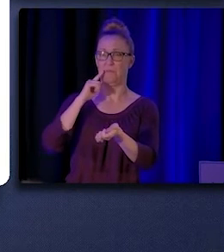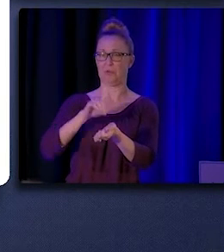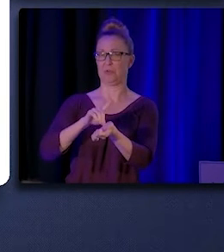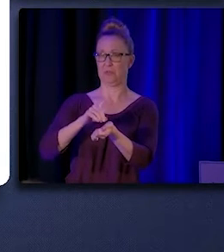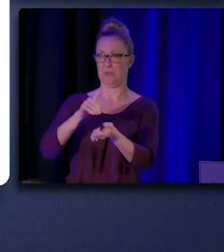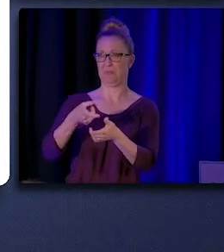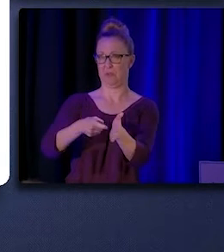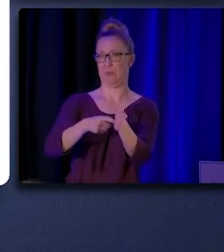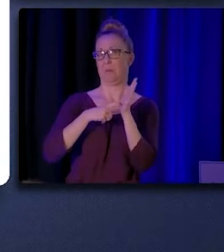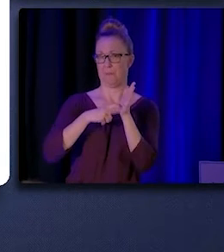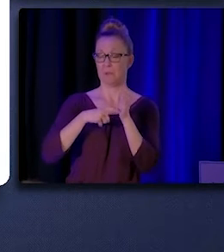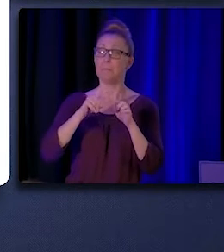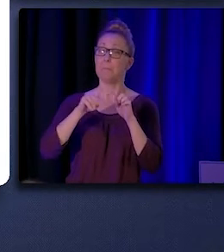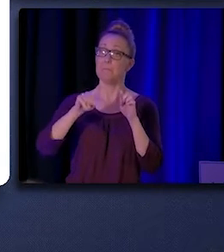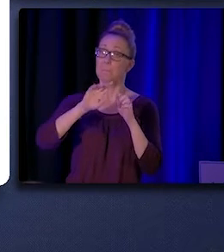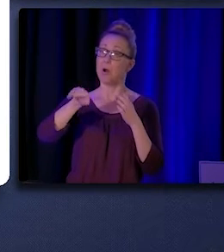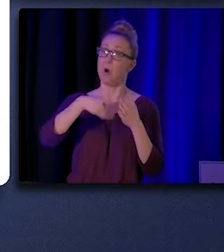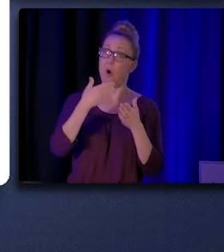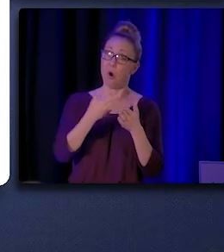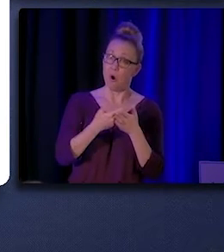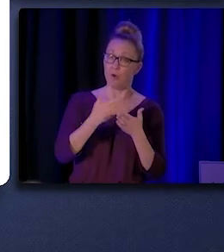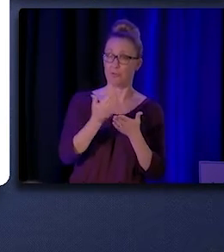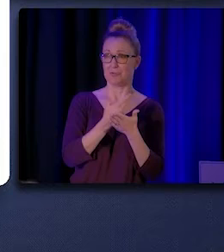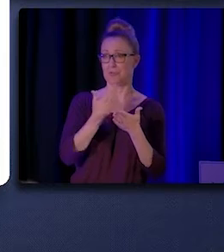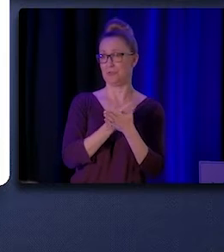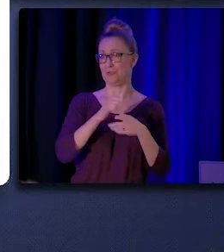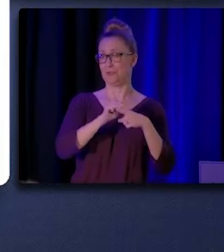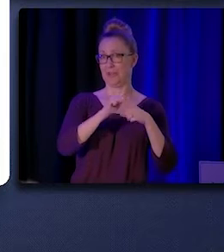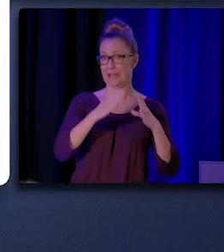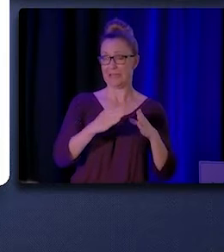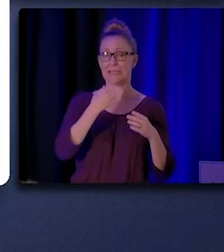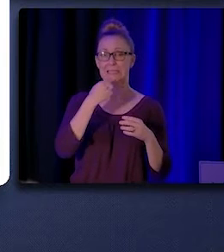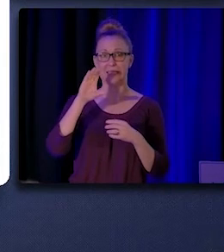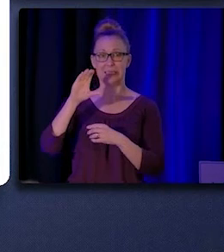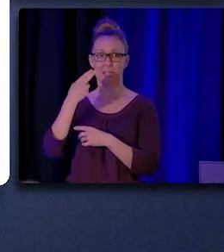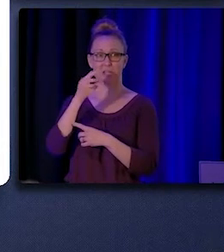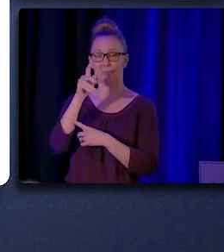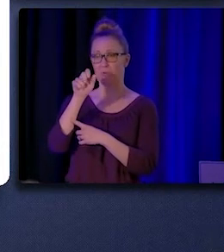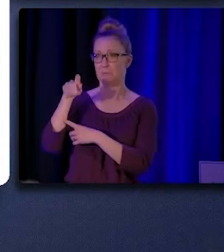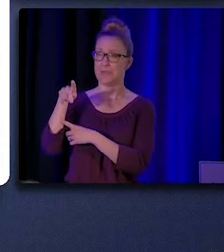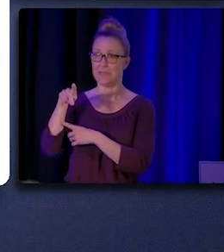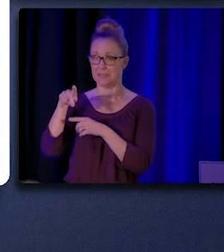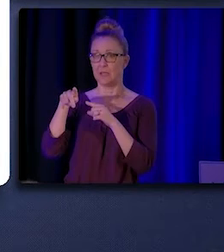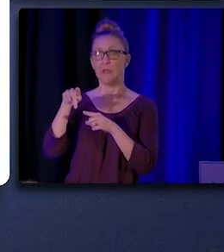all interviewees describe newly hired CHW/Ps undergoing training after they had been hired.